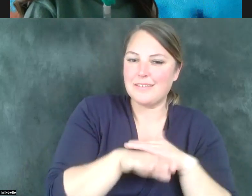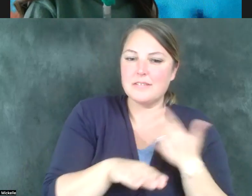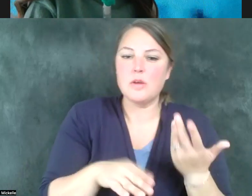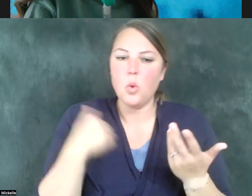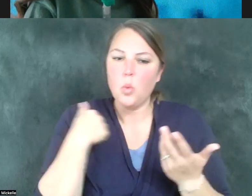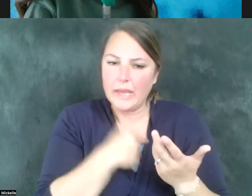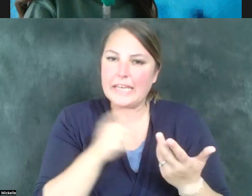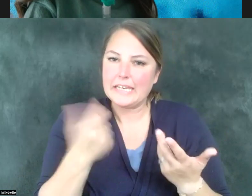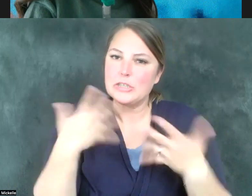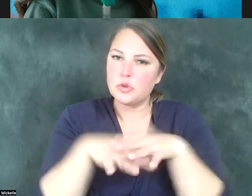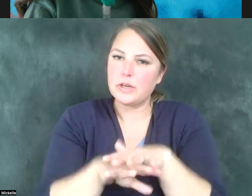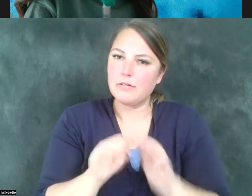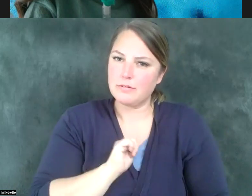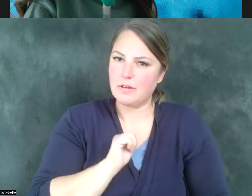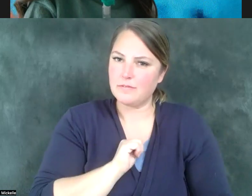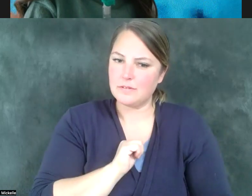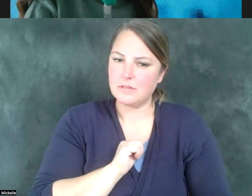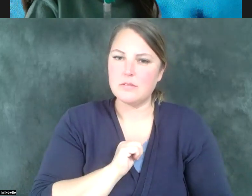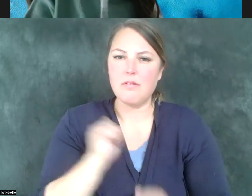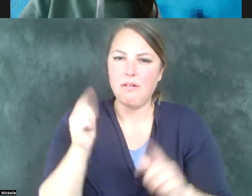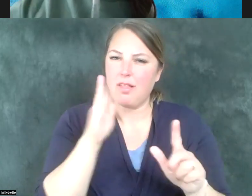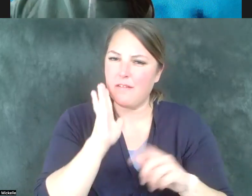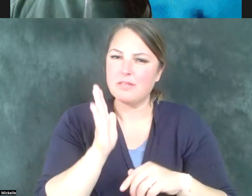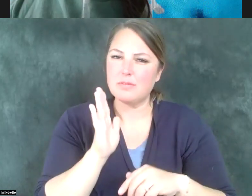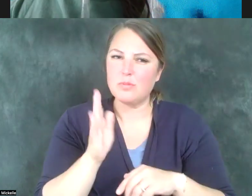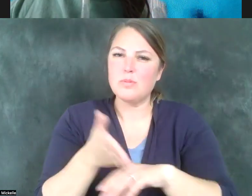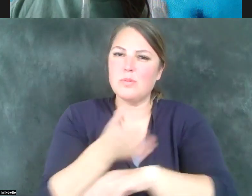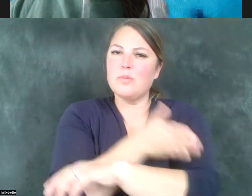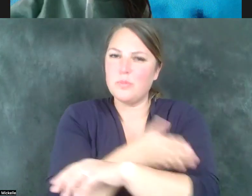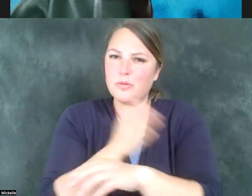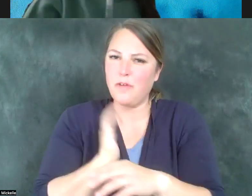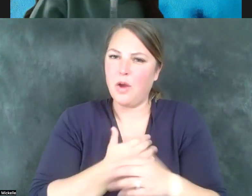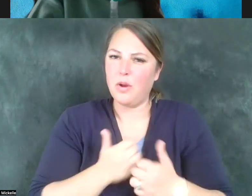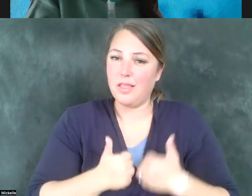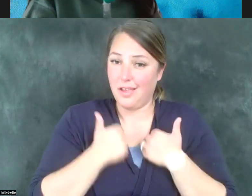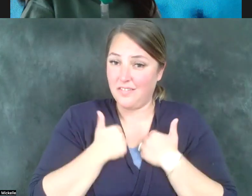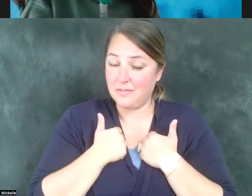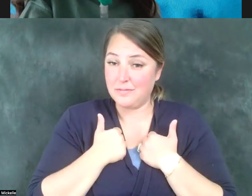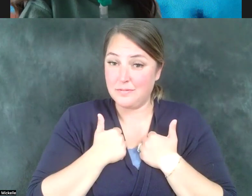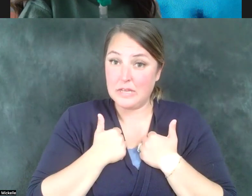we're going to, all of us, improve our quality of life. It's certainly true for individuals who have disabilities, but